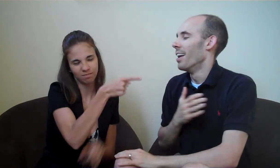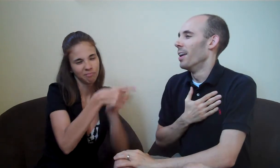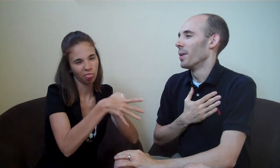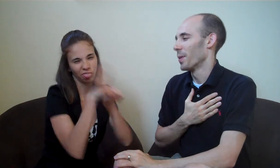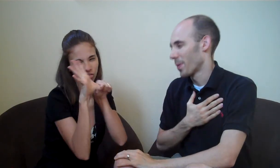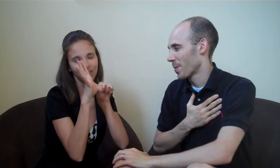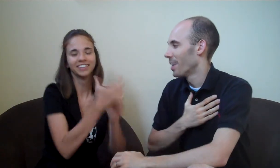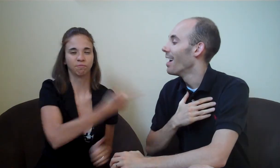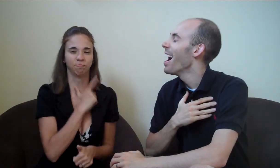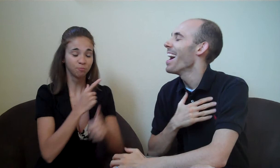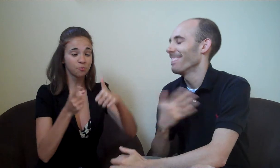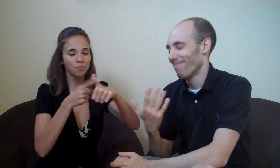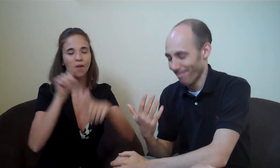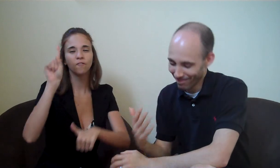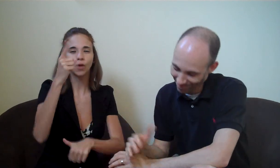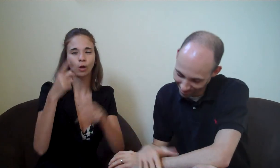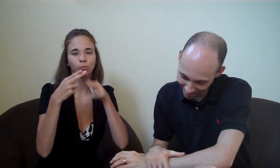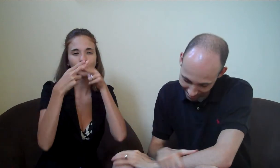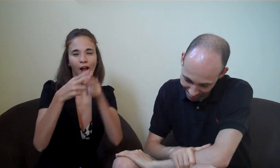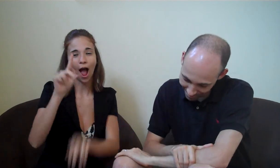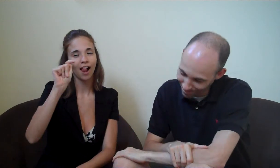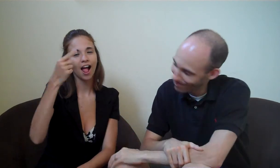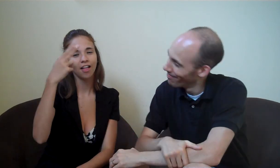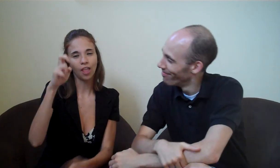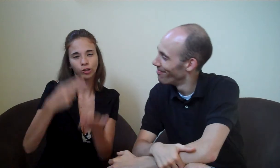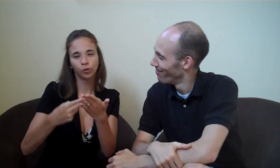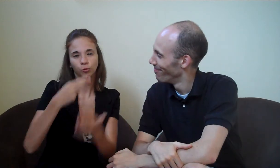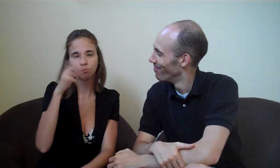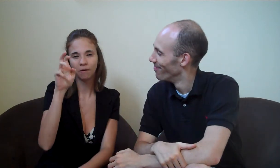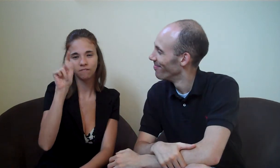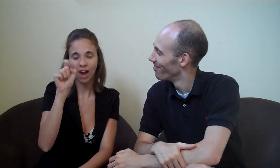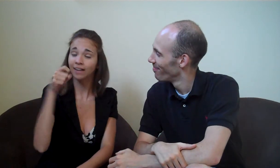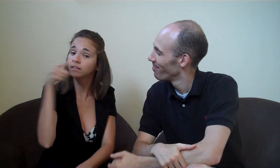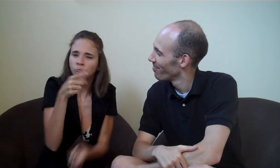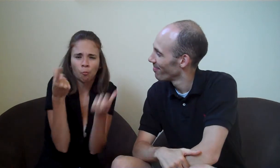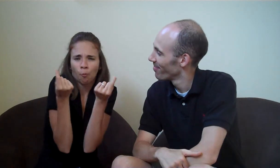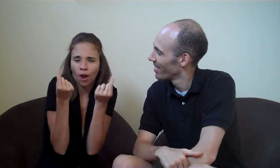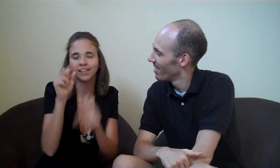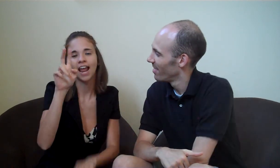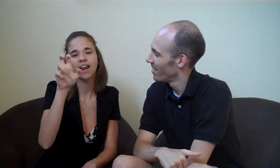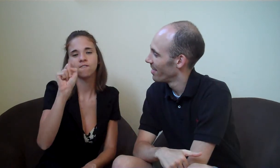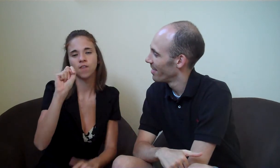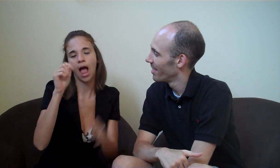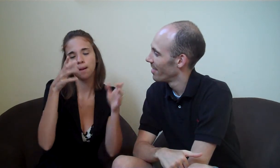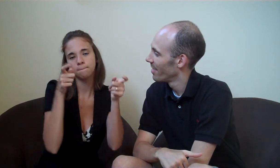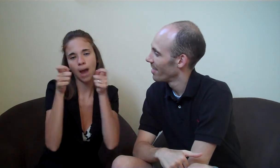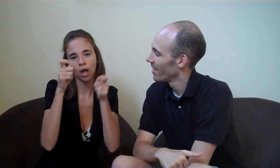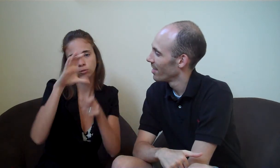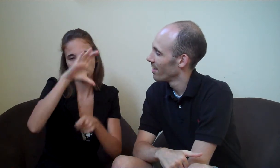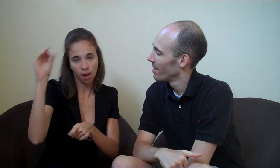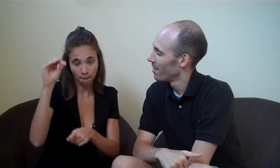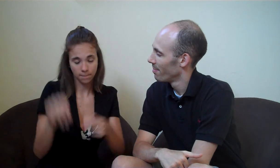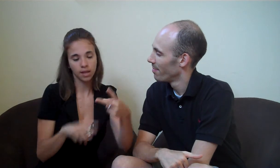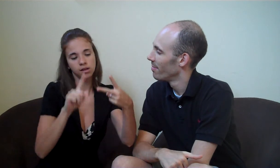he’s not good. The first one is called The Soup Events which an event management company.